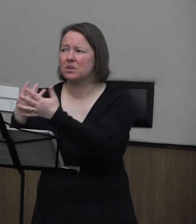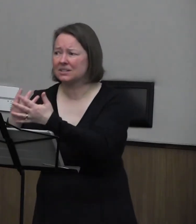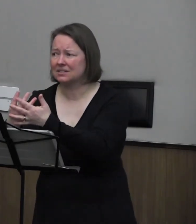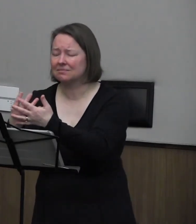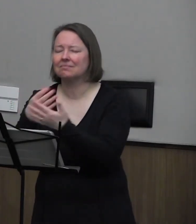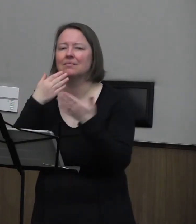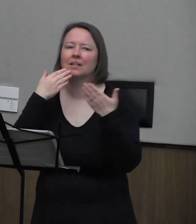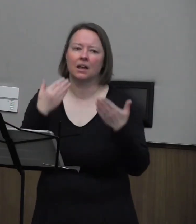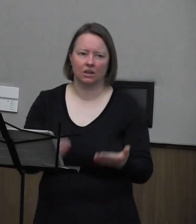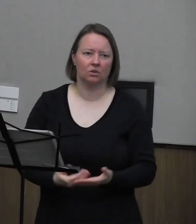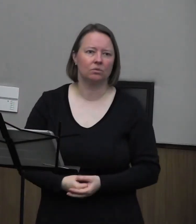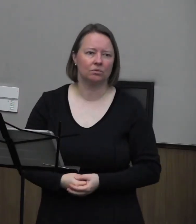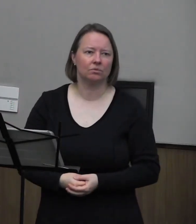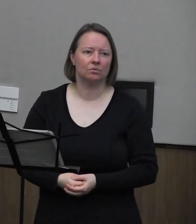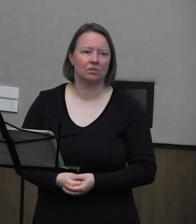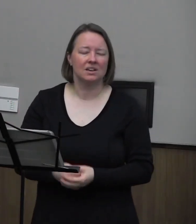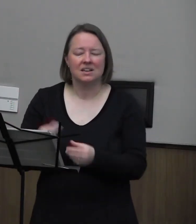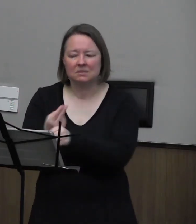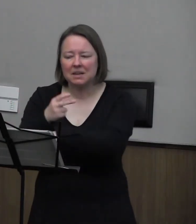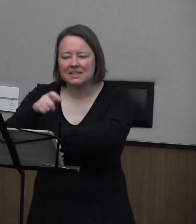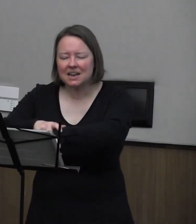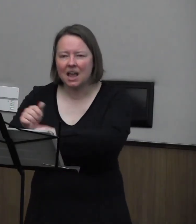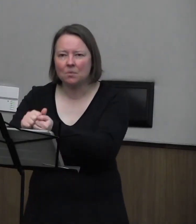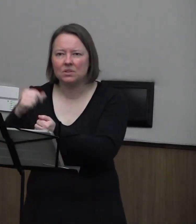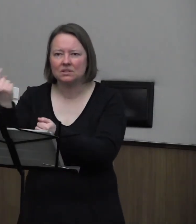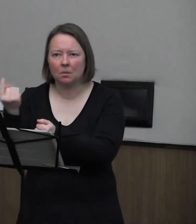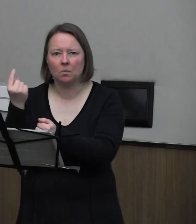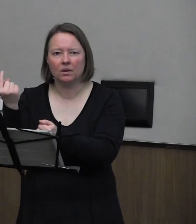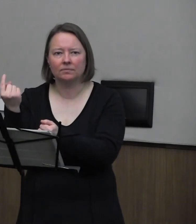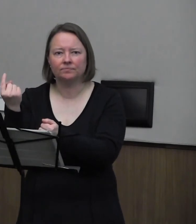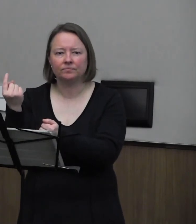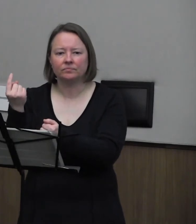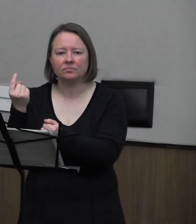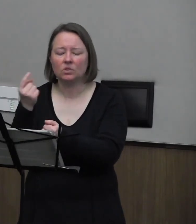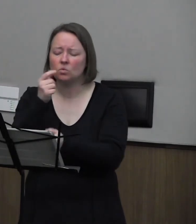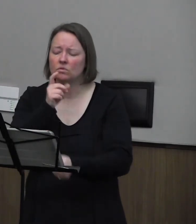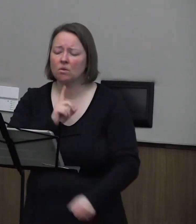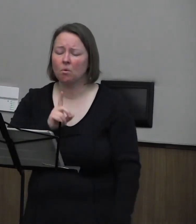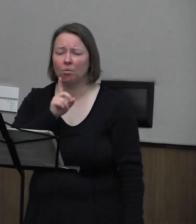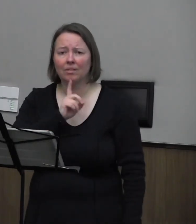thank you; spent time with someone who was lonely,